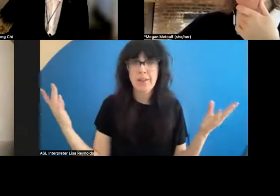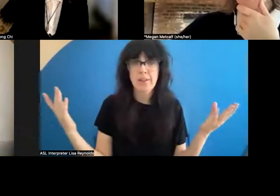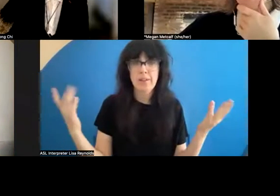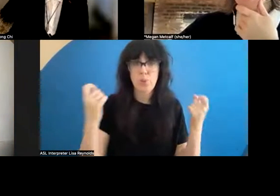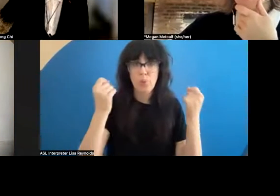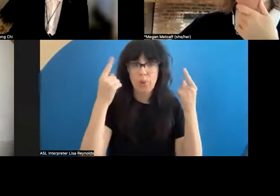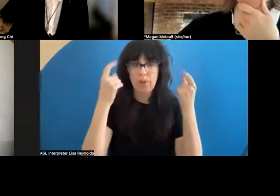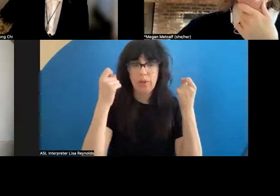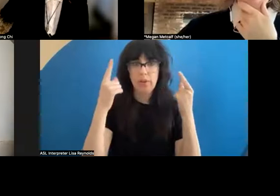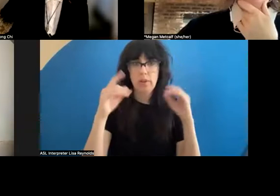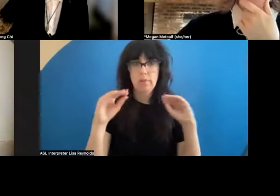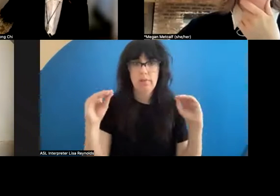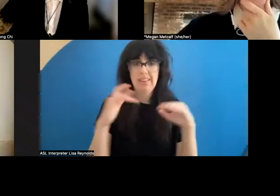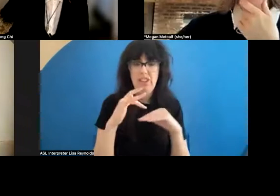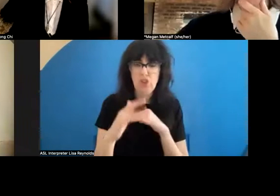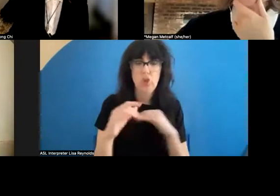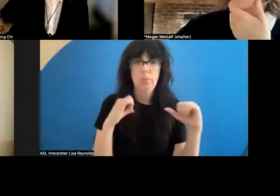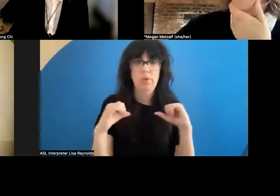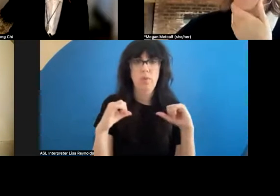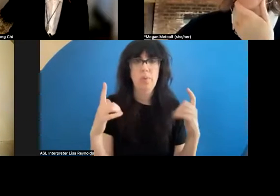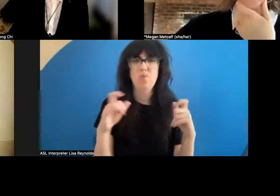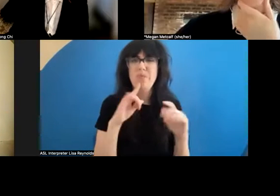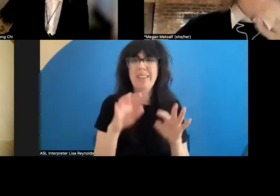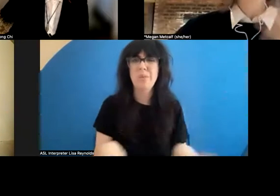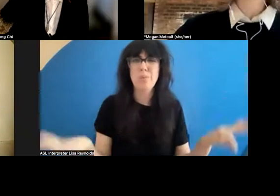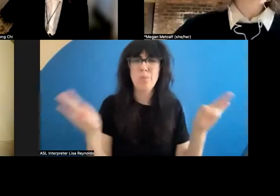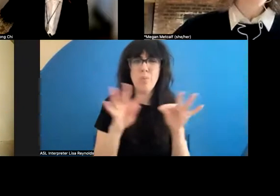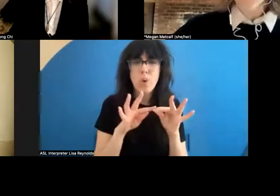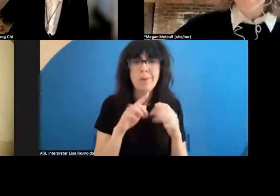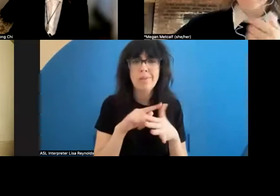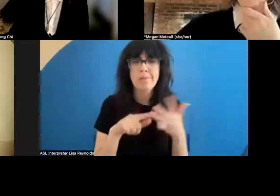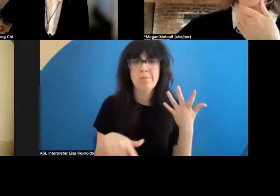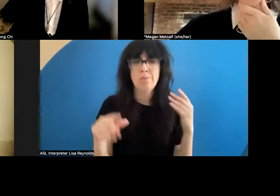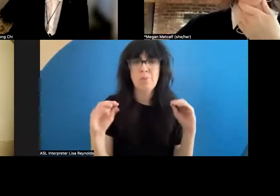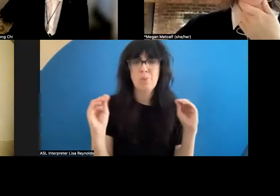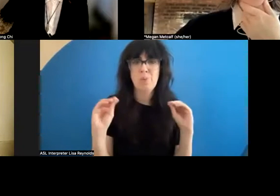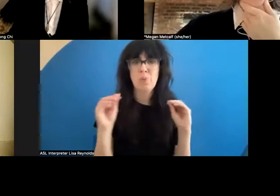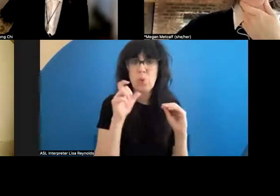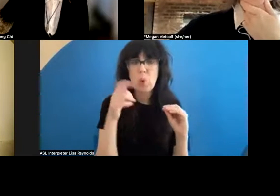early performances that were important in certain ways don't have an institutional footprint; all of that